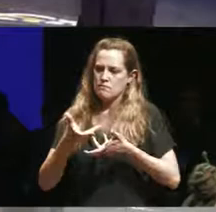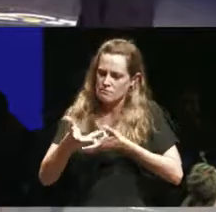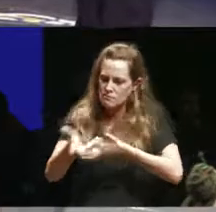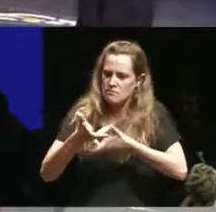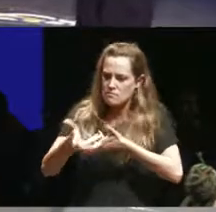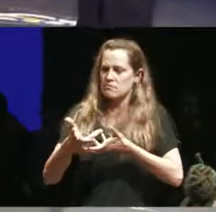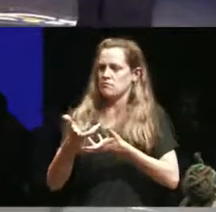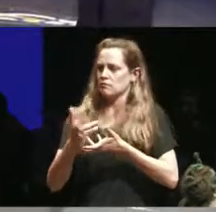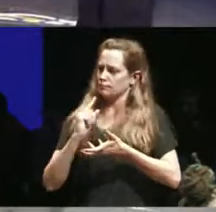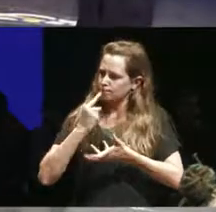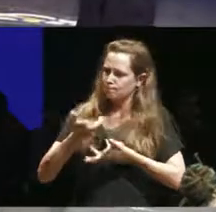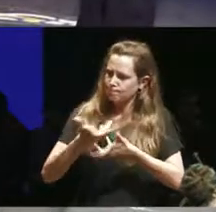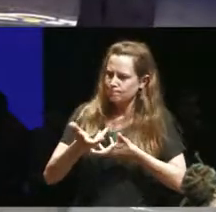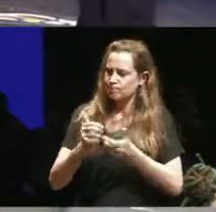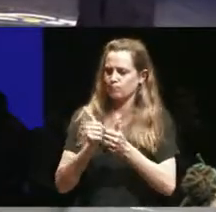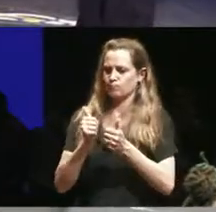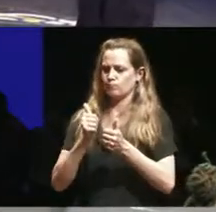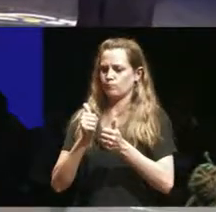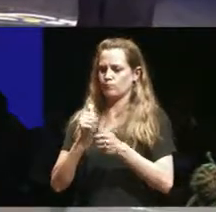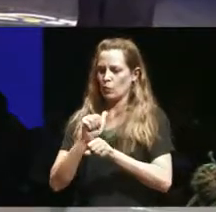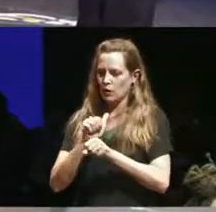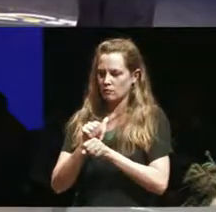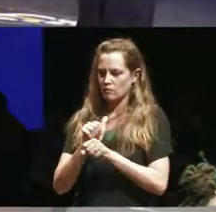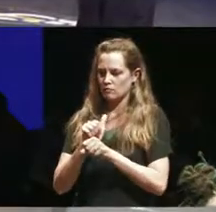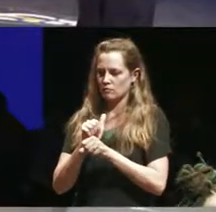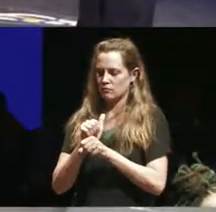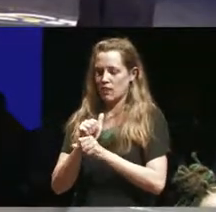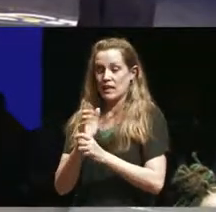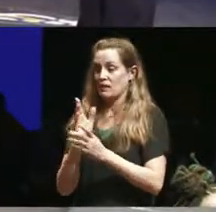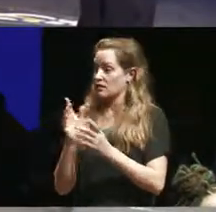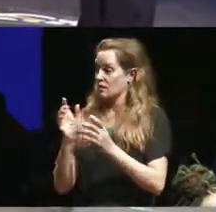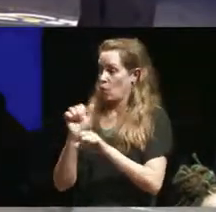our work we need I'm a radical reshift enough making the